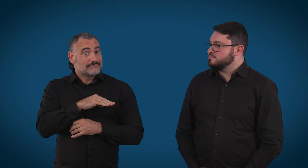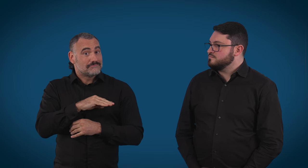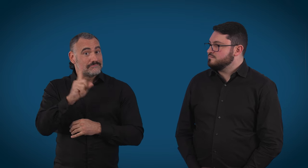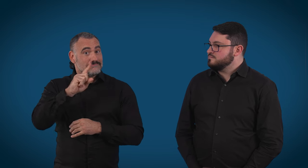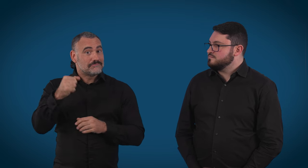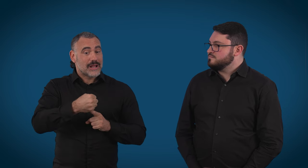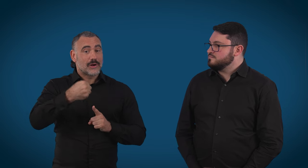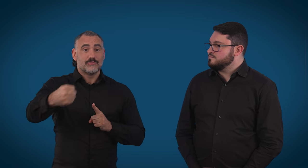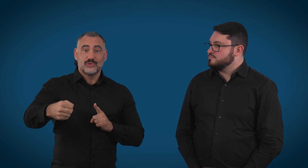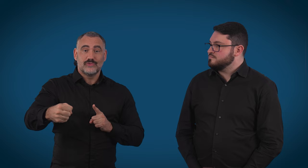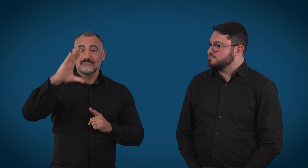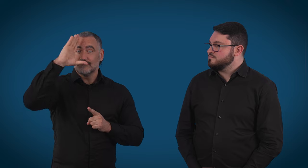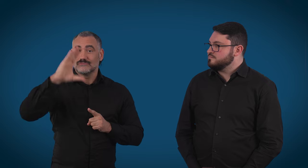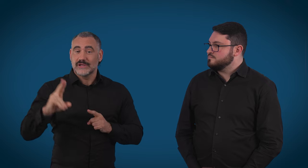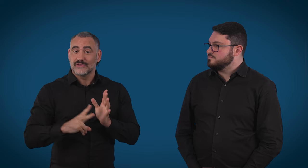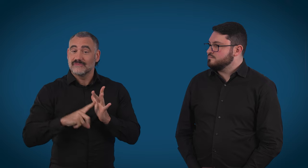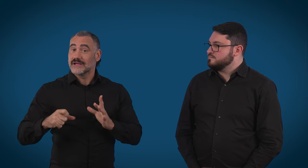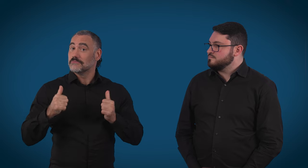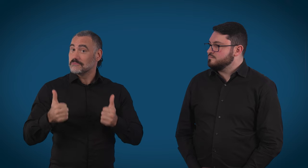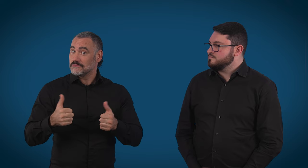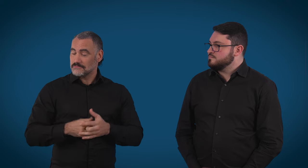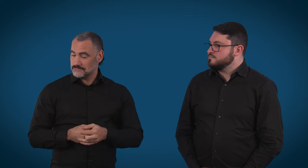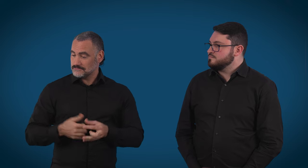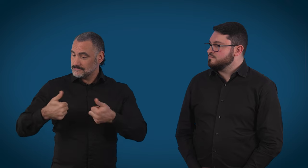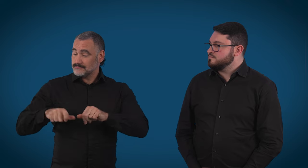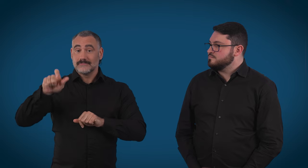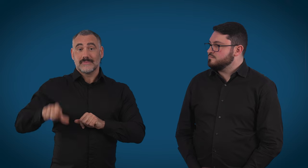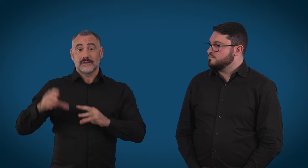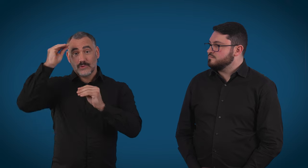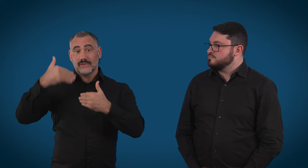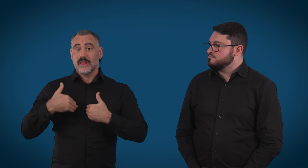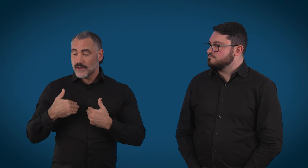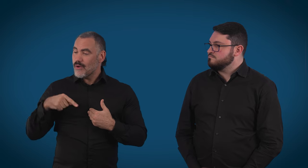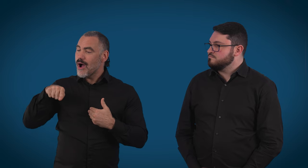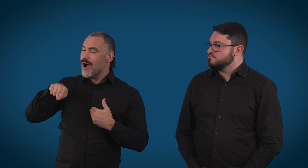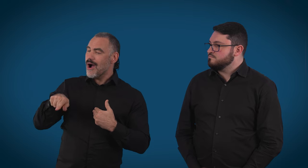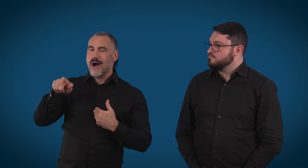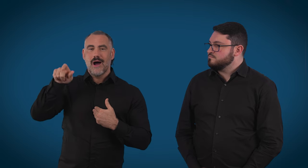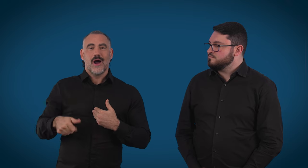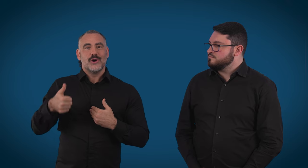Interesting that it's now in regional Victoria. Yes. And Sarah texted as well to say that she used